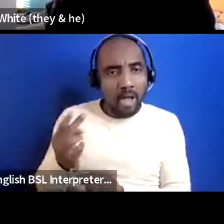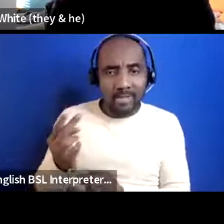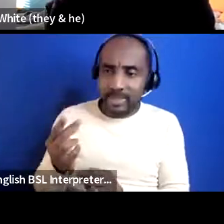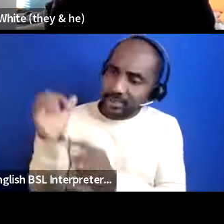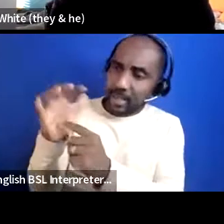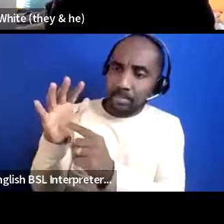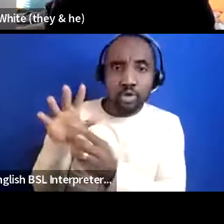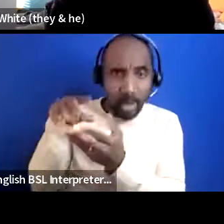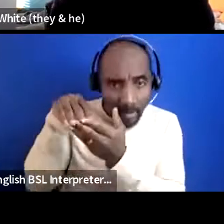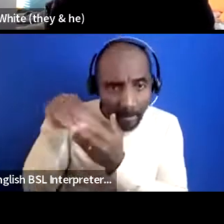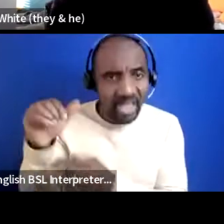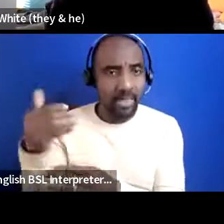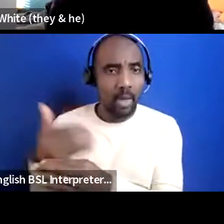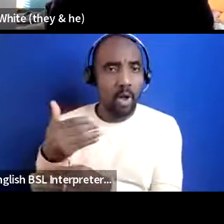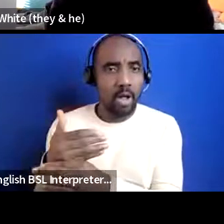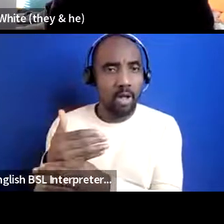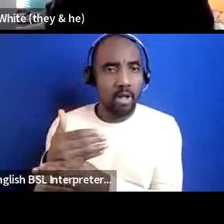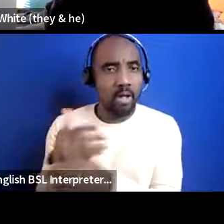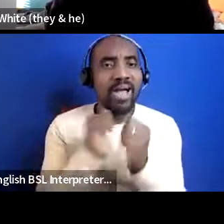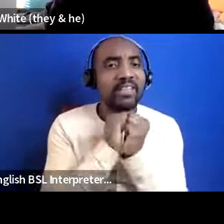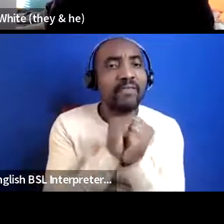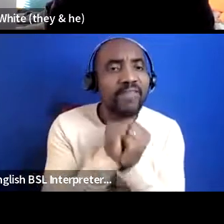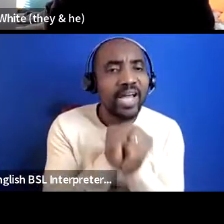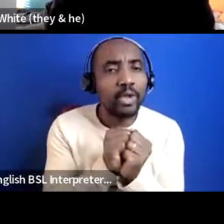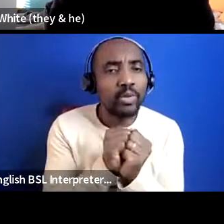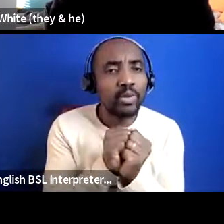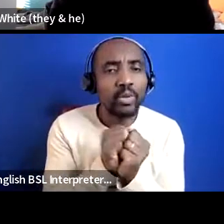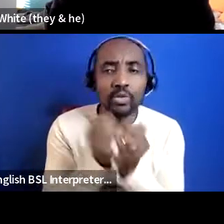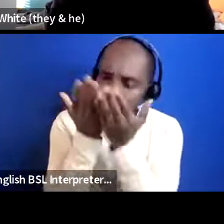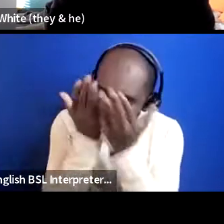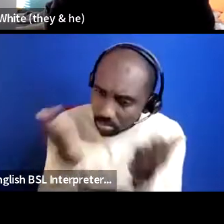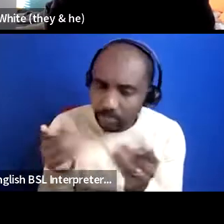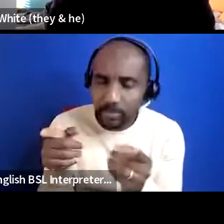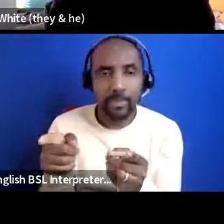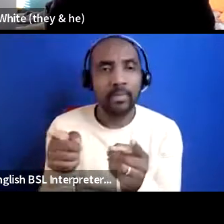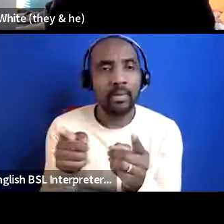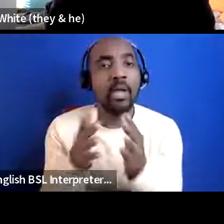values kind of underpinning that i think that when we work with with those large organizations